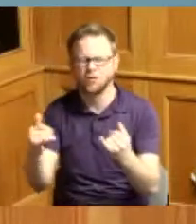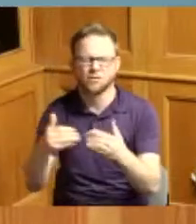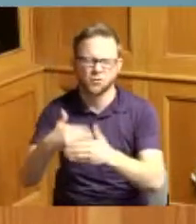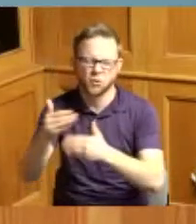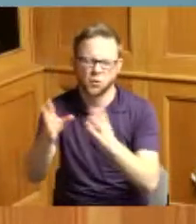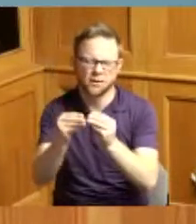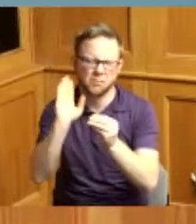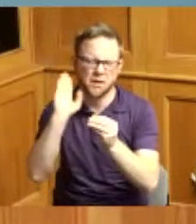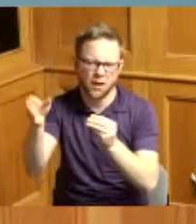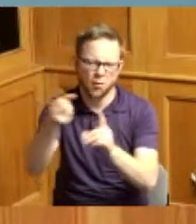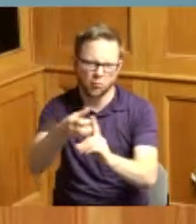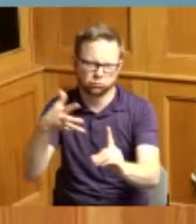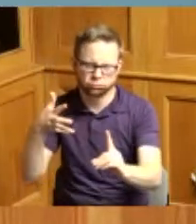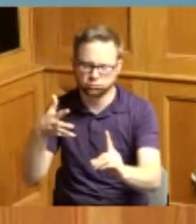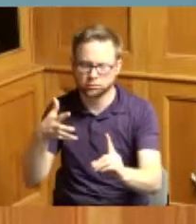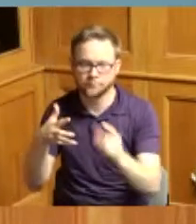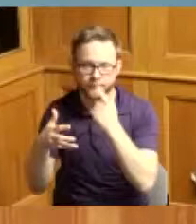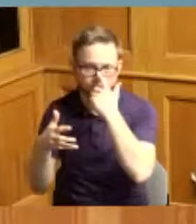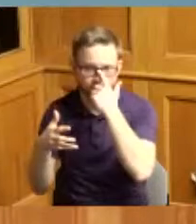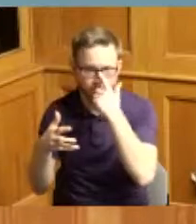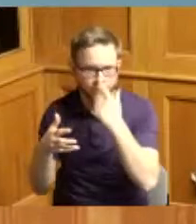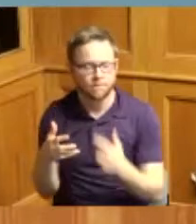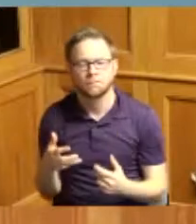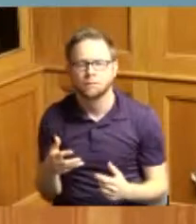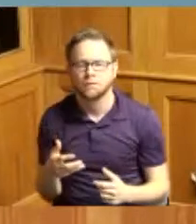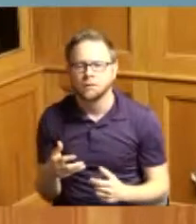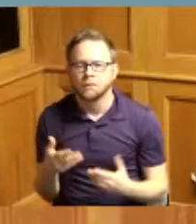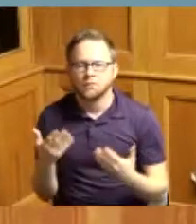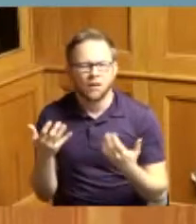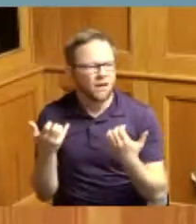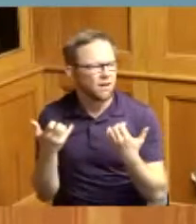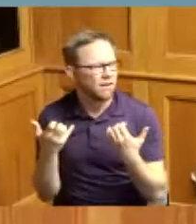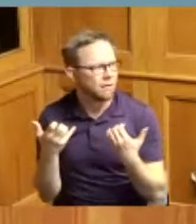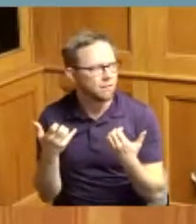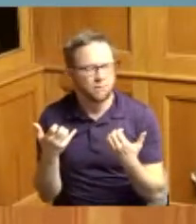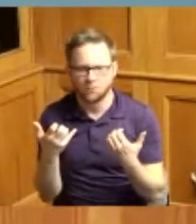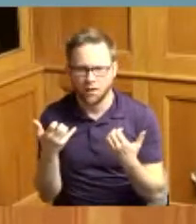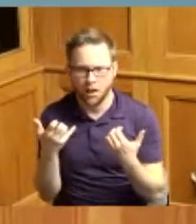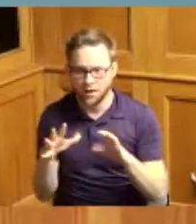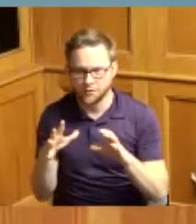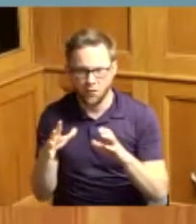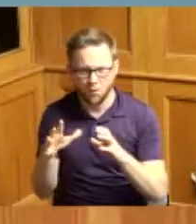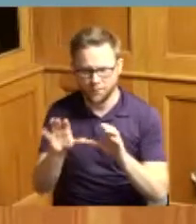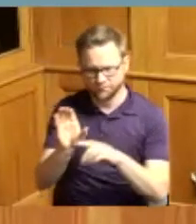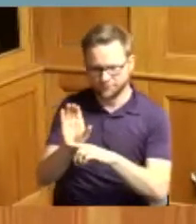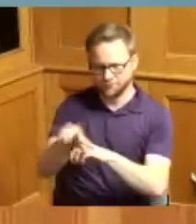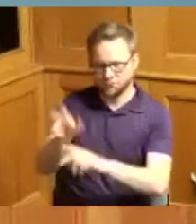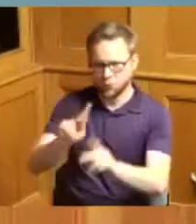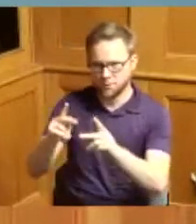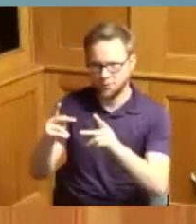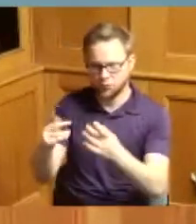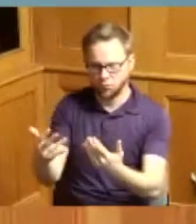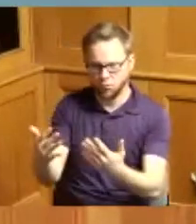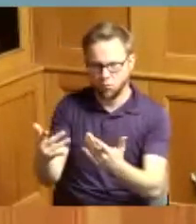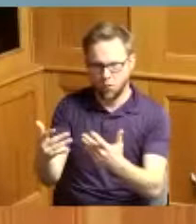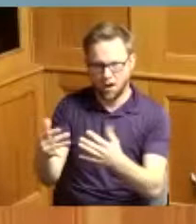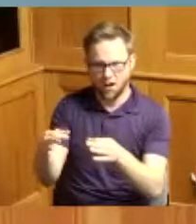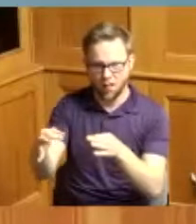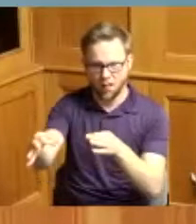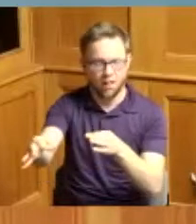move forward we're gonna I don't want to hold them for long and we will start with our recognition